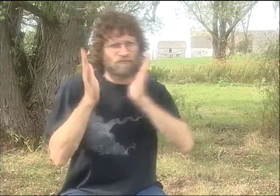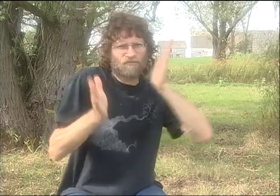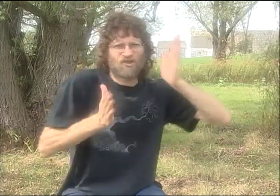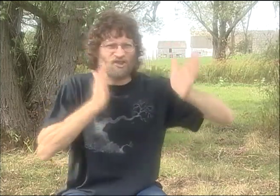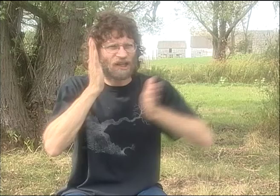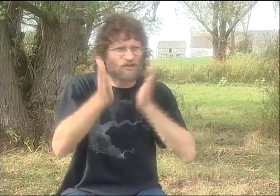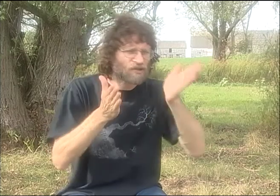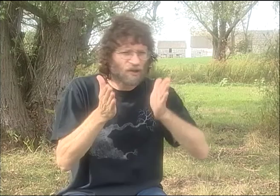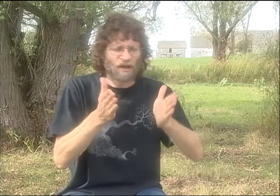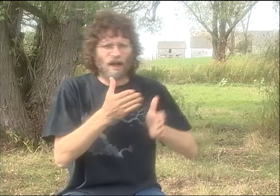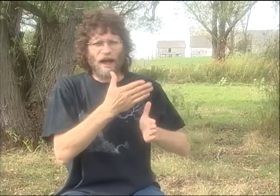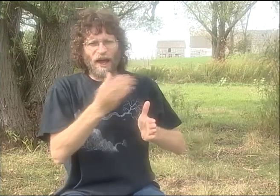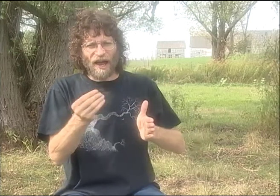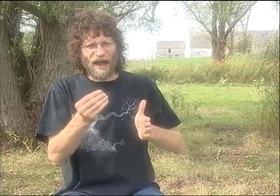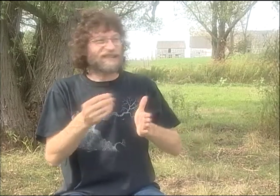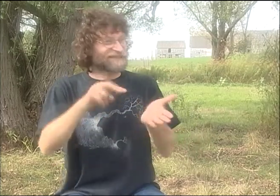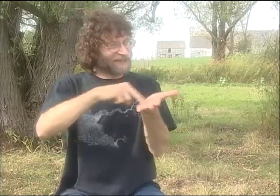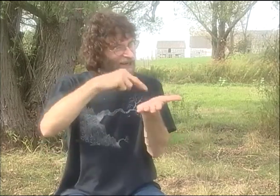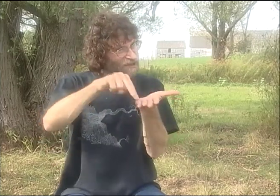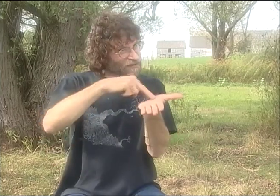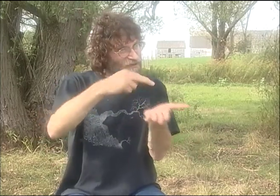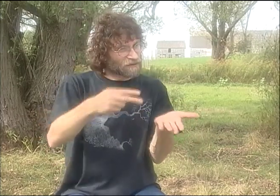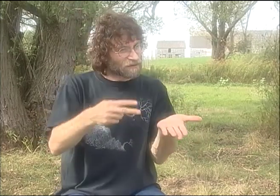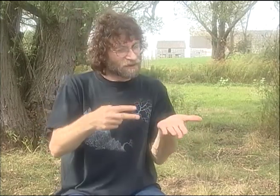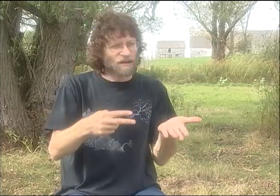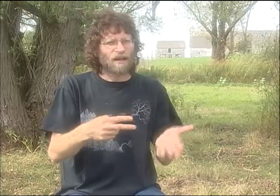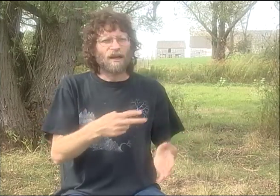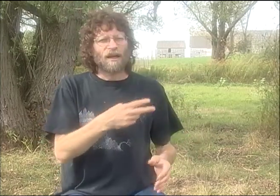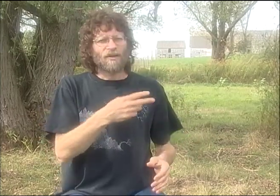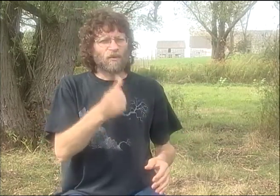THEY NOT ONLY PLAYED WITH ASL AS A LANGUAGE, BUT THEY WERE PLAYING WITH THEIR BODIES